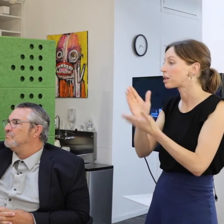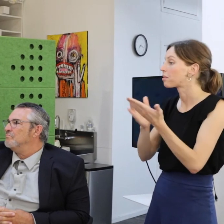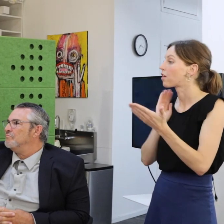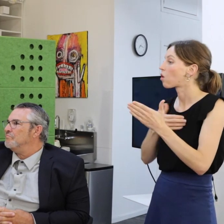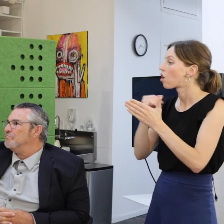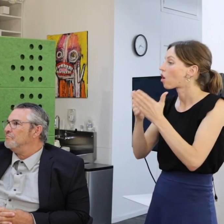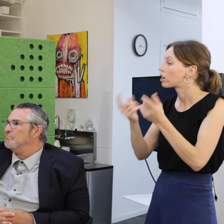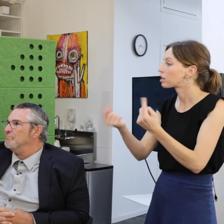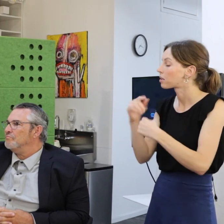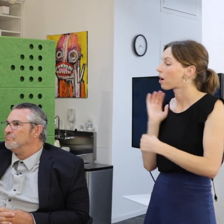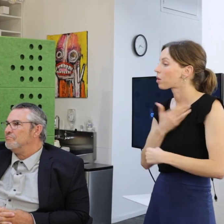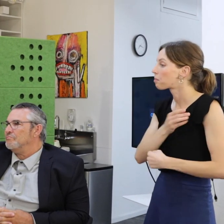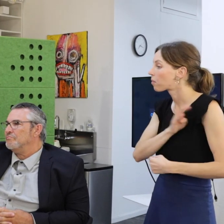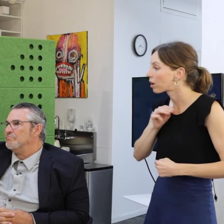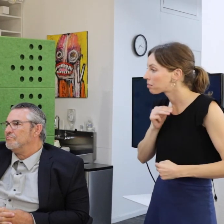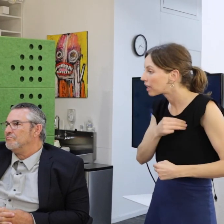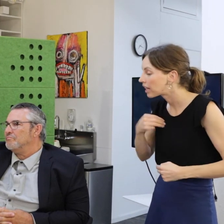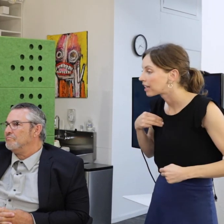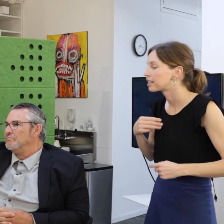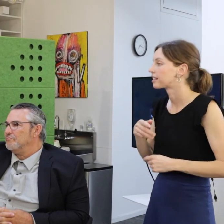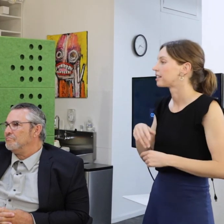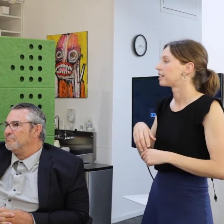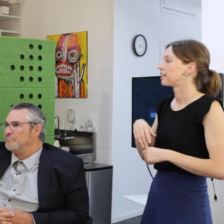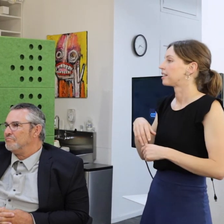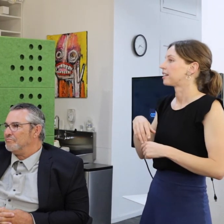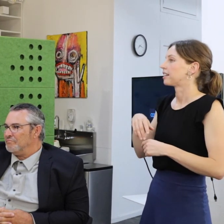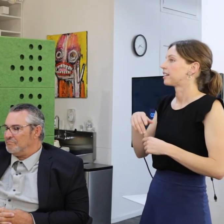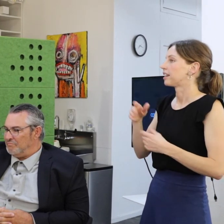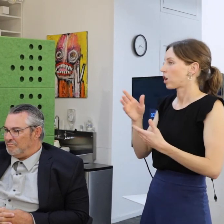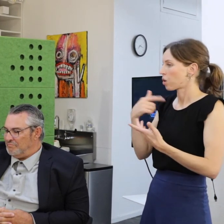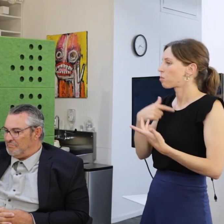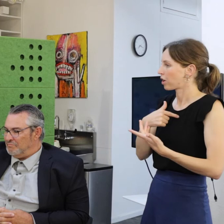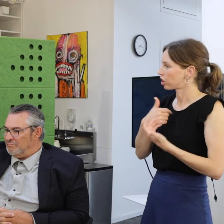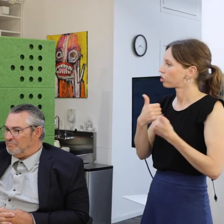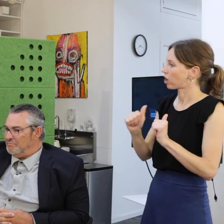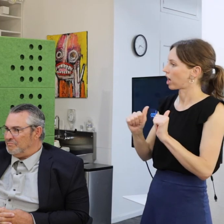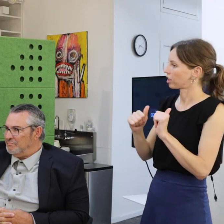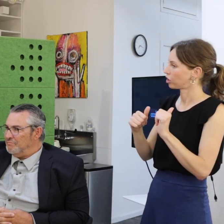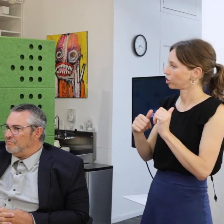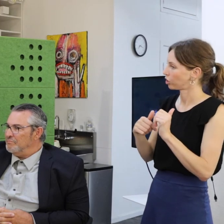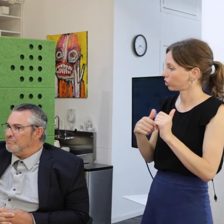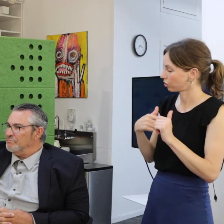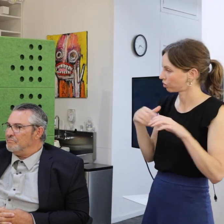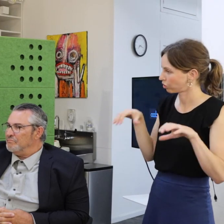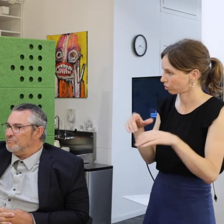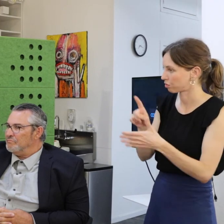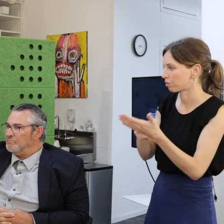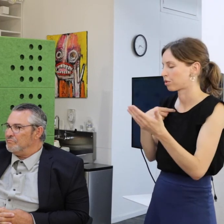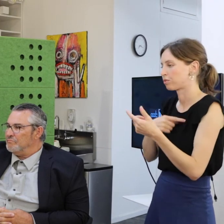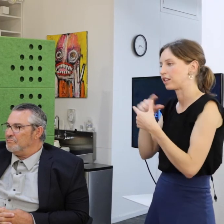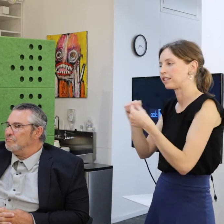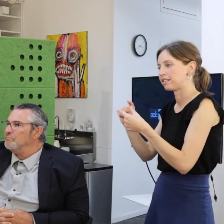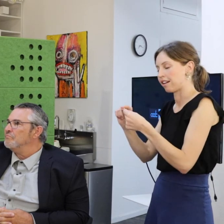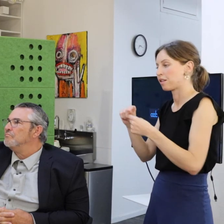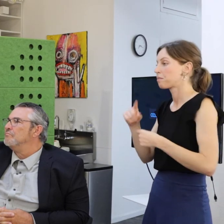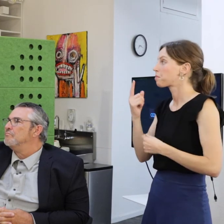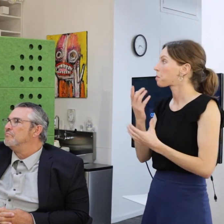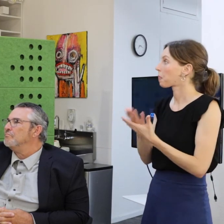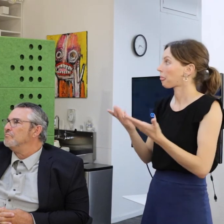We have an artist council. We really are trying to walk the walk that we have. And one other thing that happened during Covid is that we